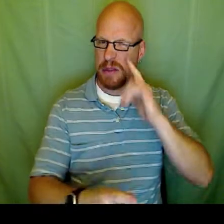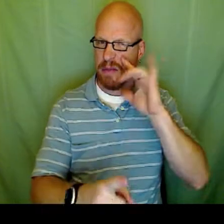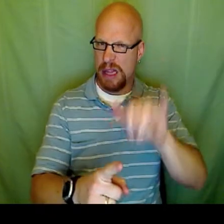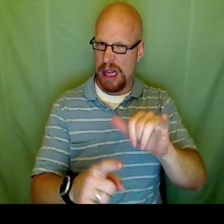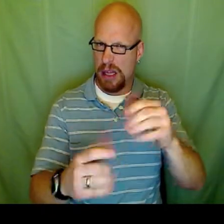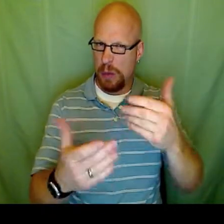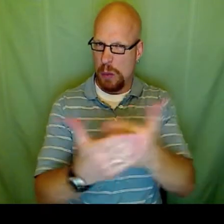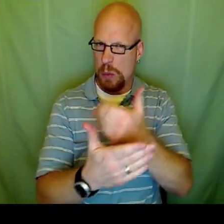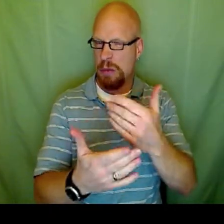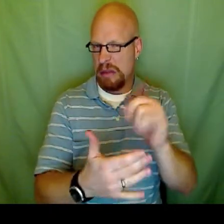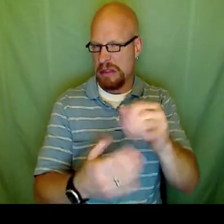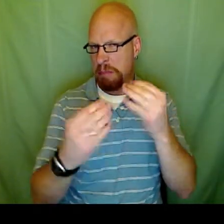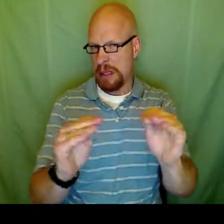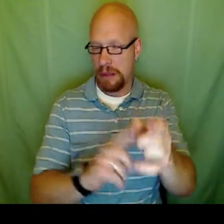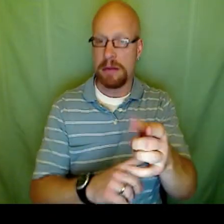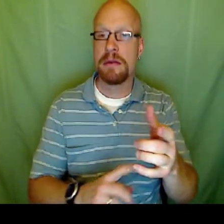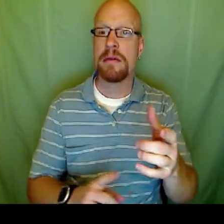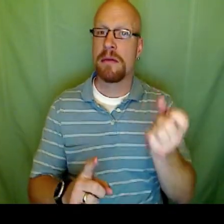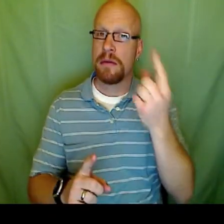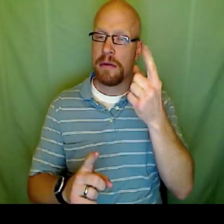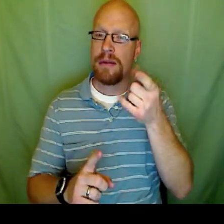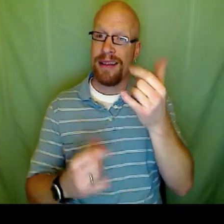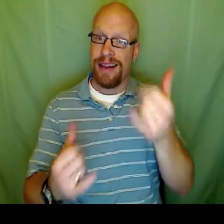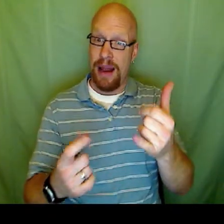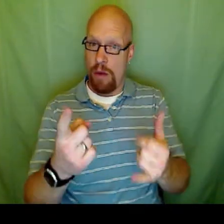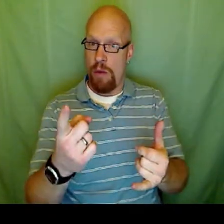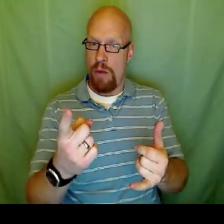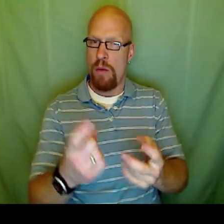This is our second blog in a substitution method sequence.